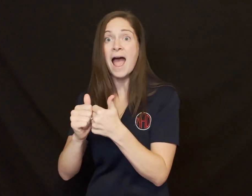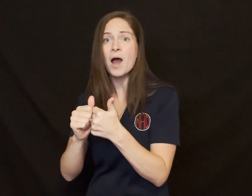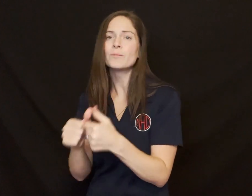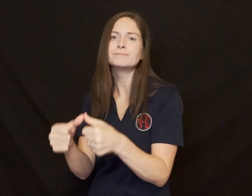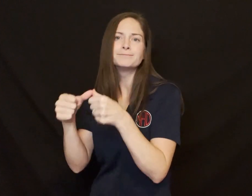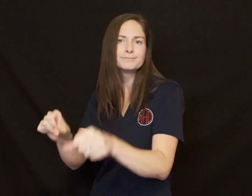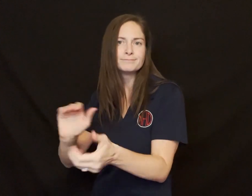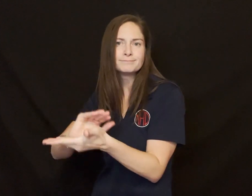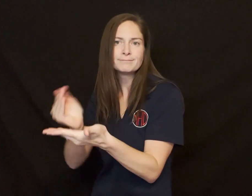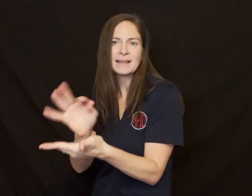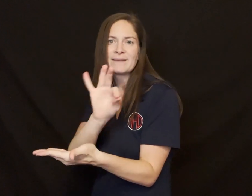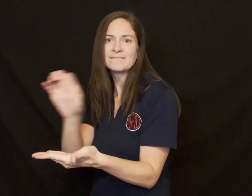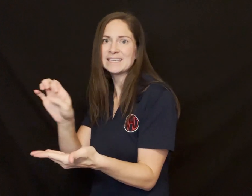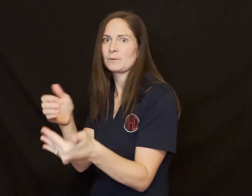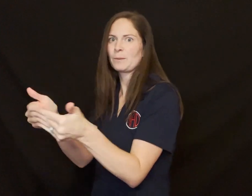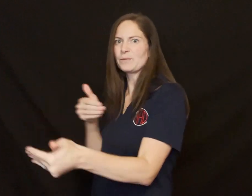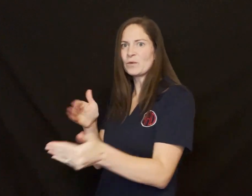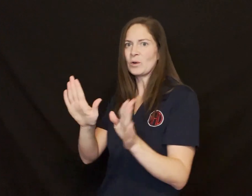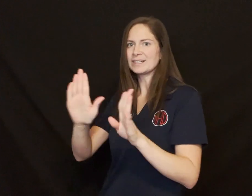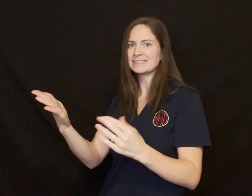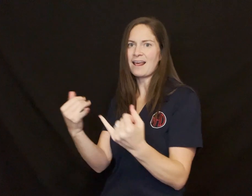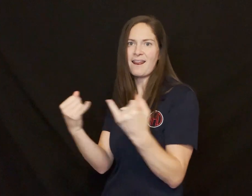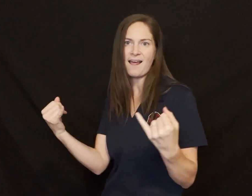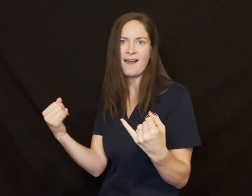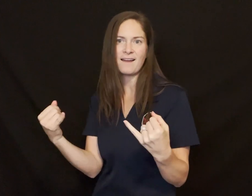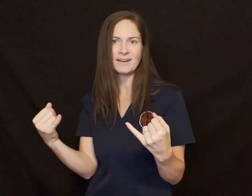reserve your spot by the deadline.